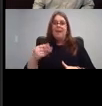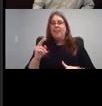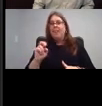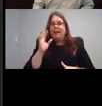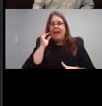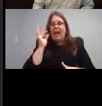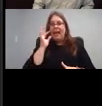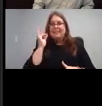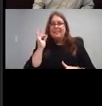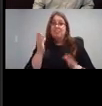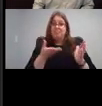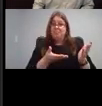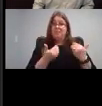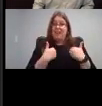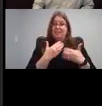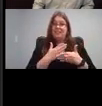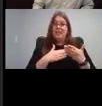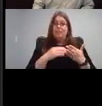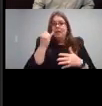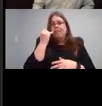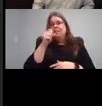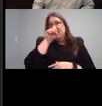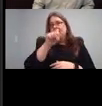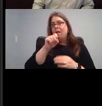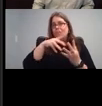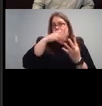really like rainbow issues, Rainbow Fish, and they've got